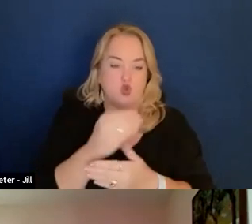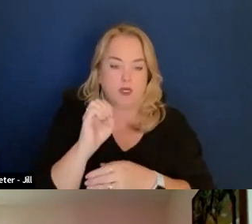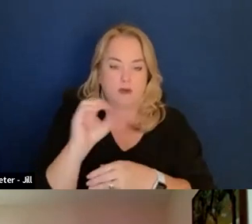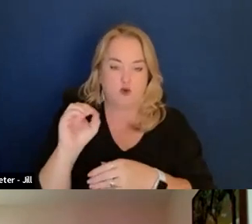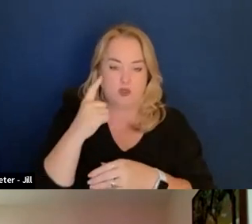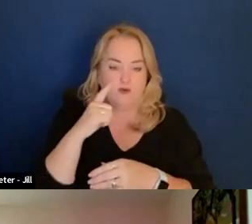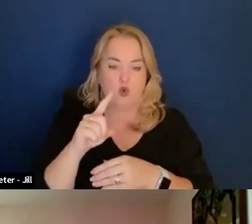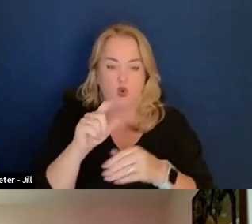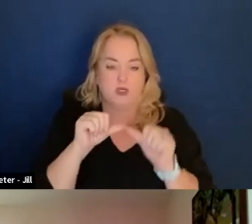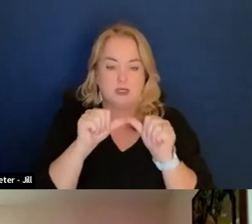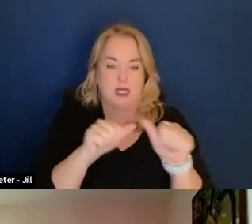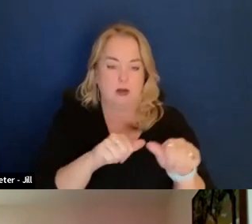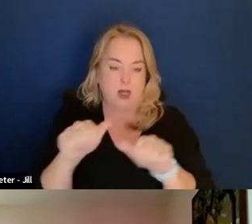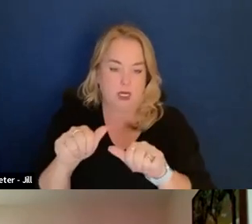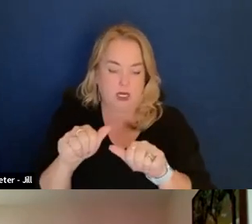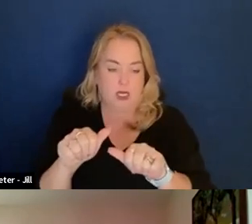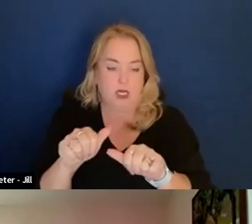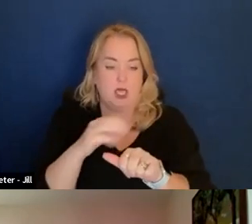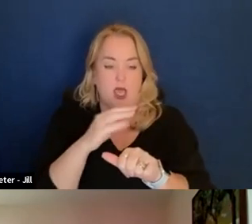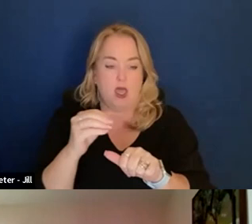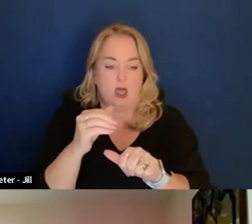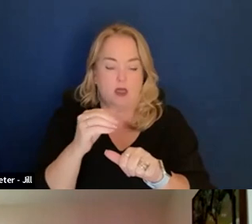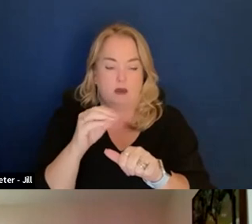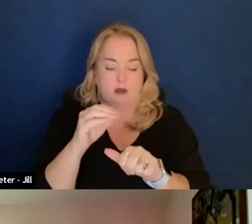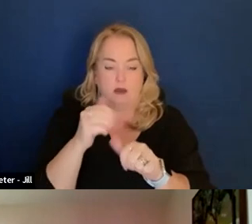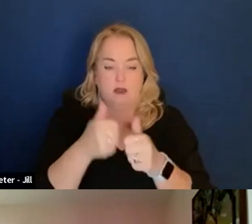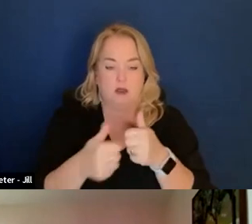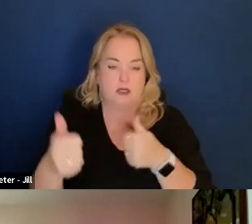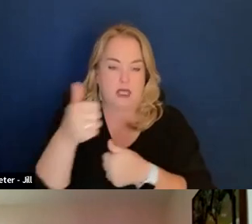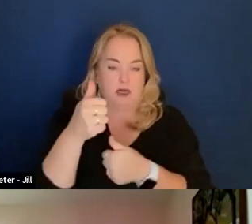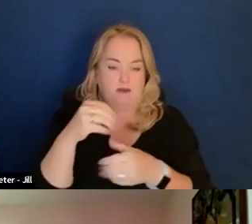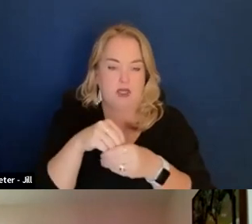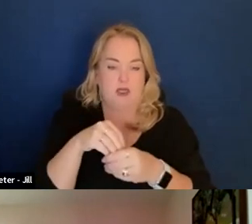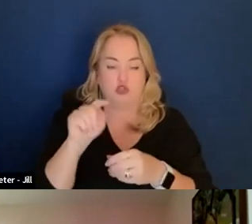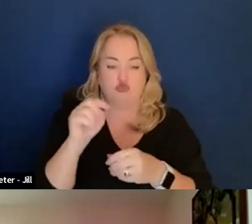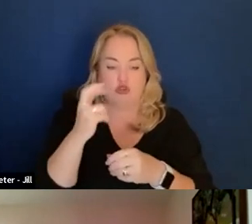The senior procurement executive within the Treasury Department established sustainability